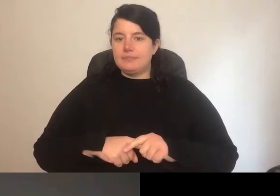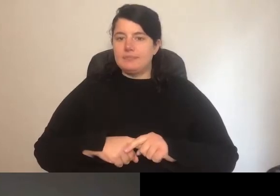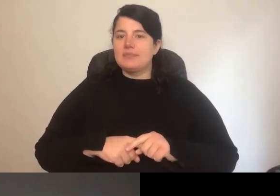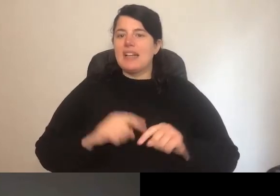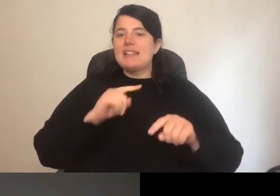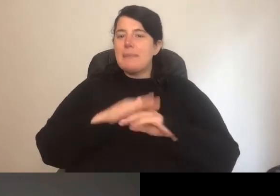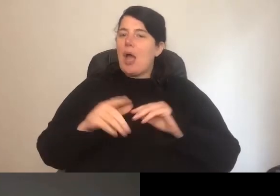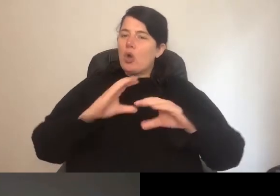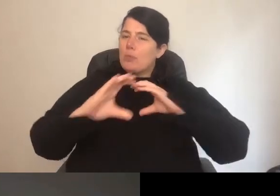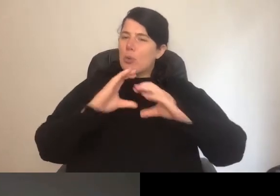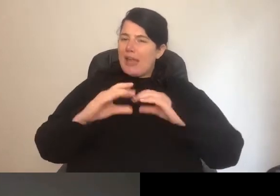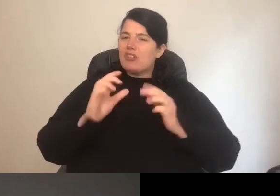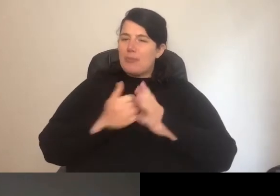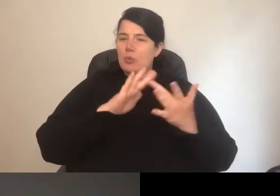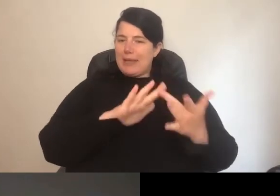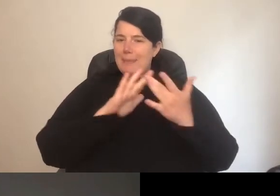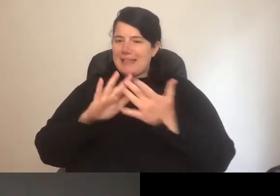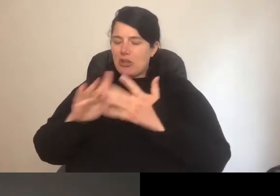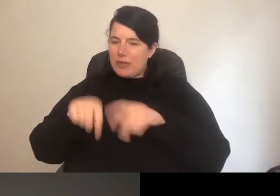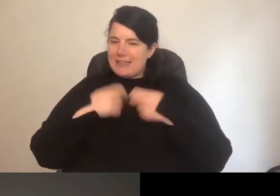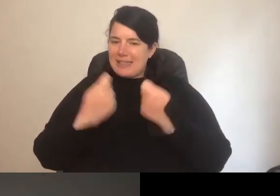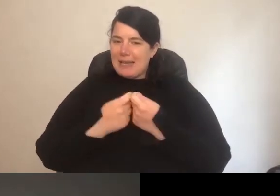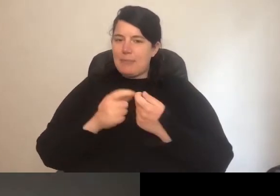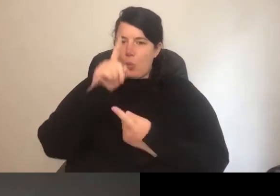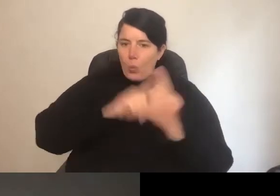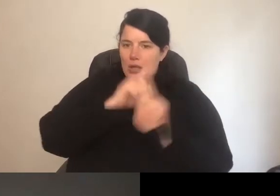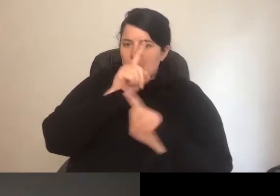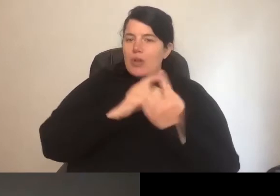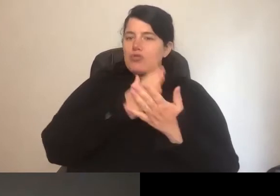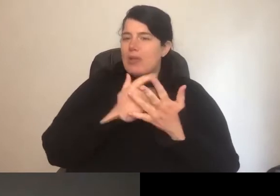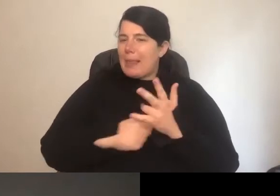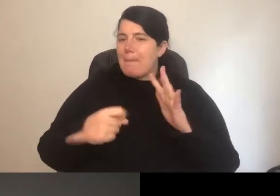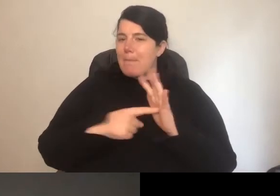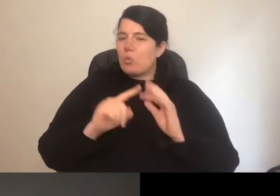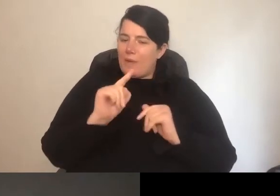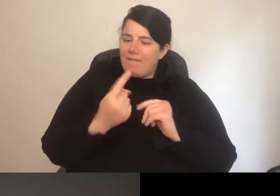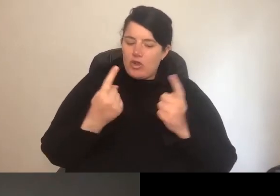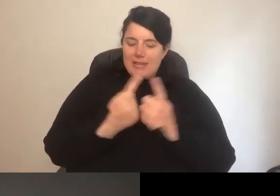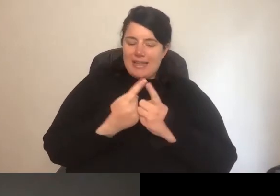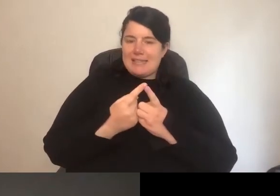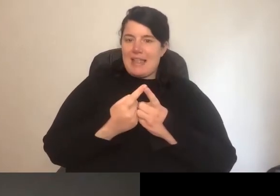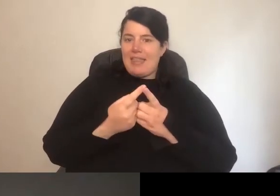one-to-ones, you're right, it is one of the first things that have dropped off.